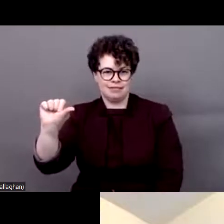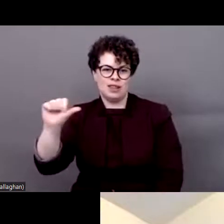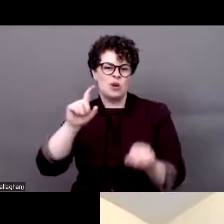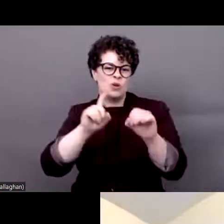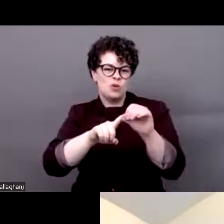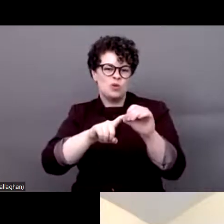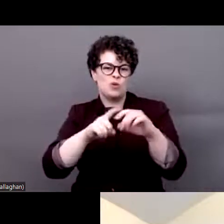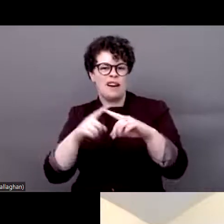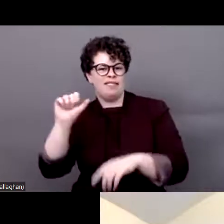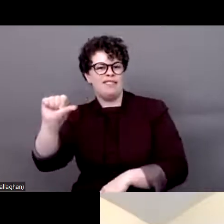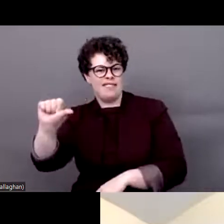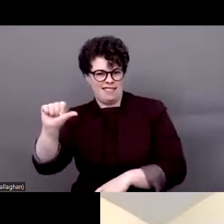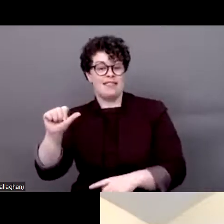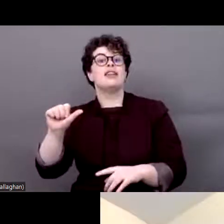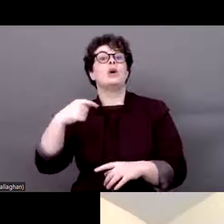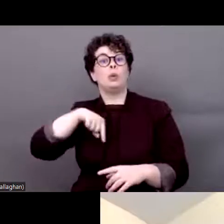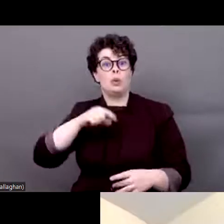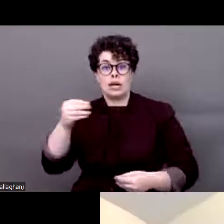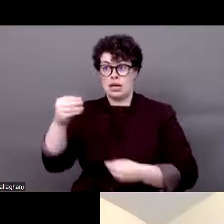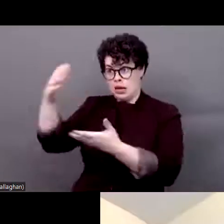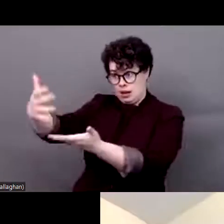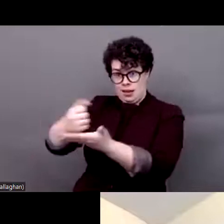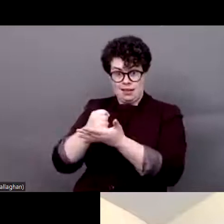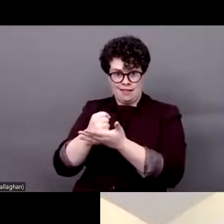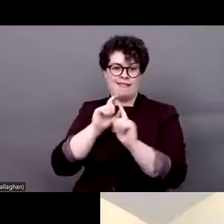Speakers, please remember to turn off your microphones